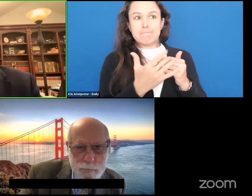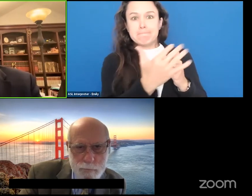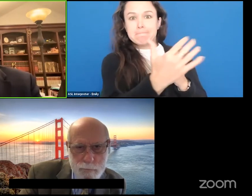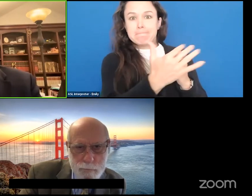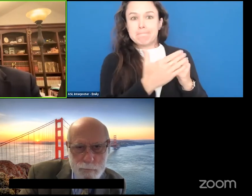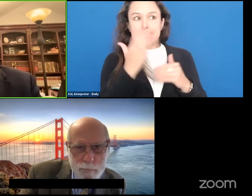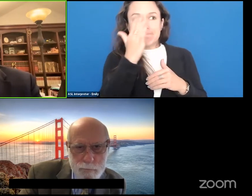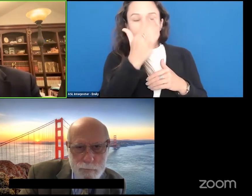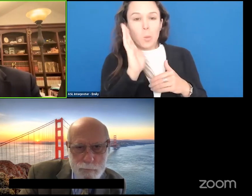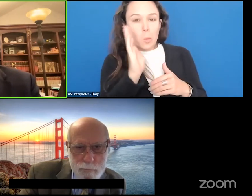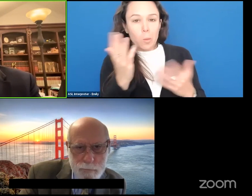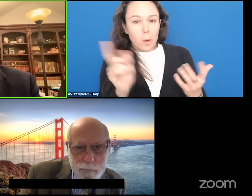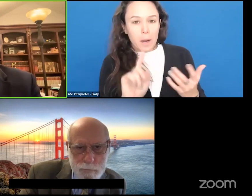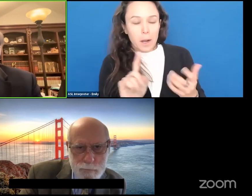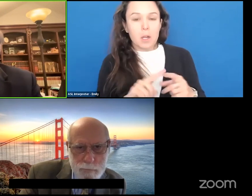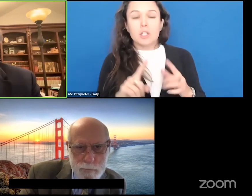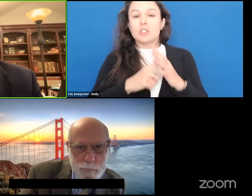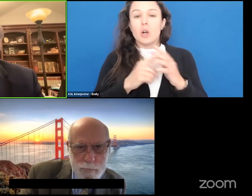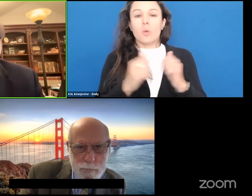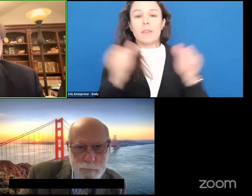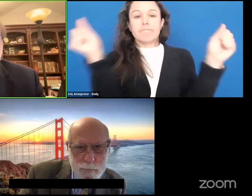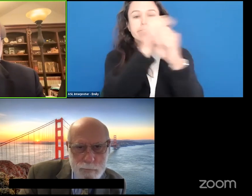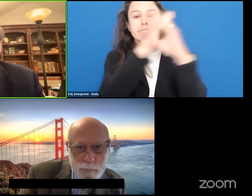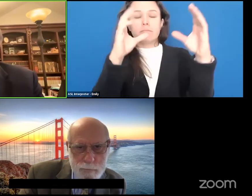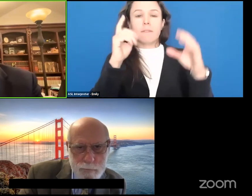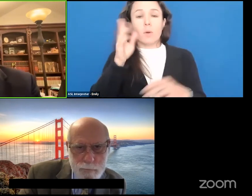So we're going to start off with some visions of the future.